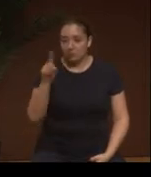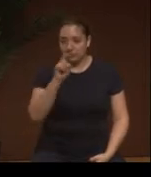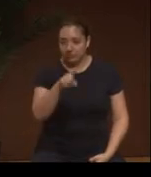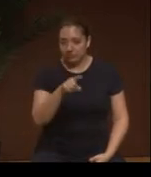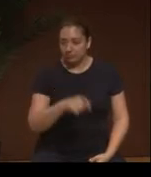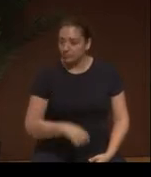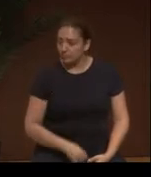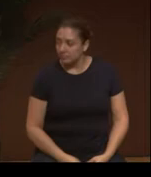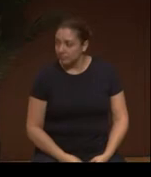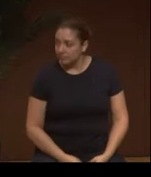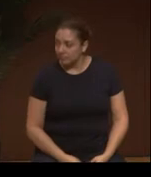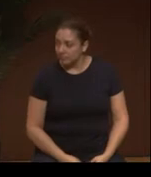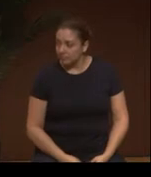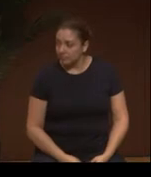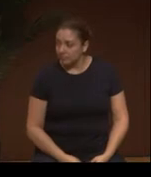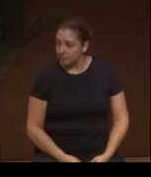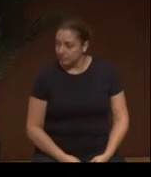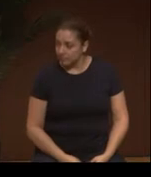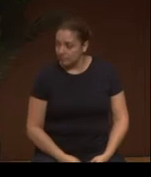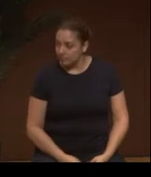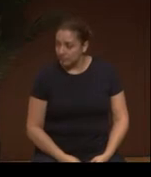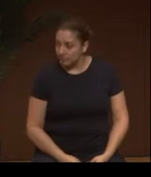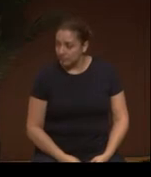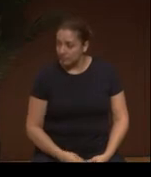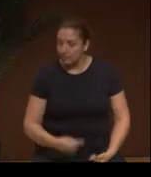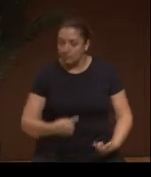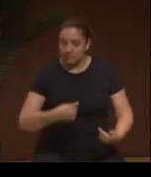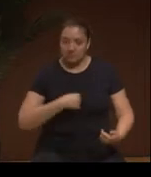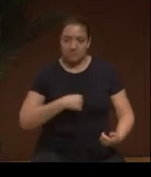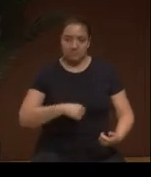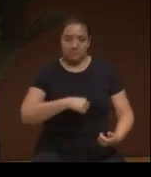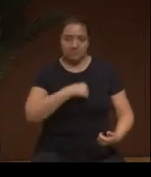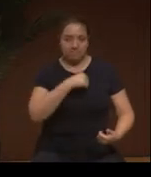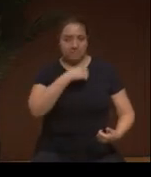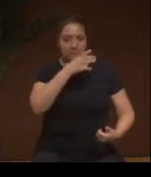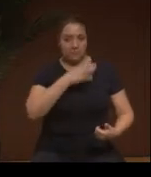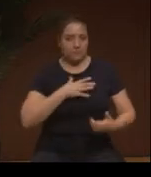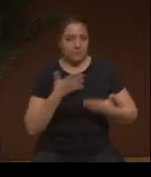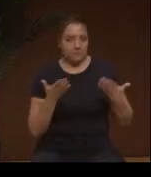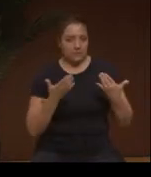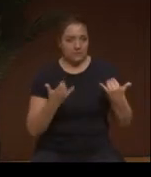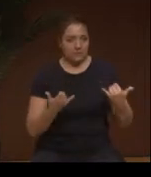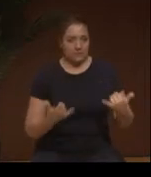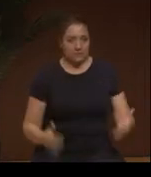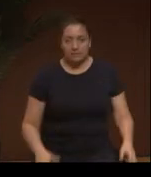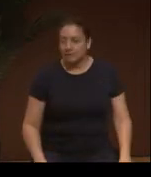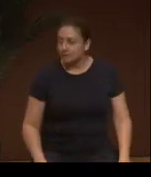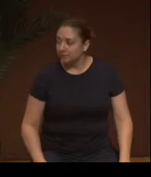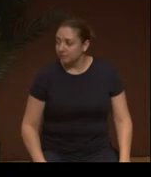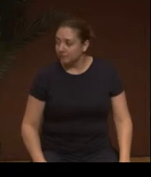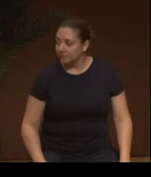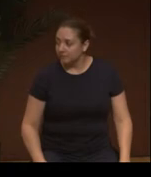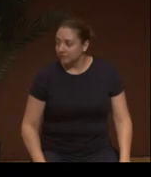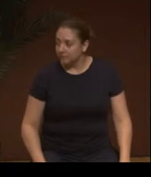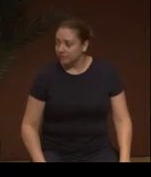So, we follow the way of our ancestors. I have, not questions, first of all, I'm very proud to be a woman today.